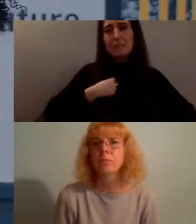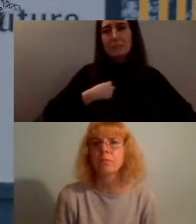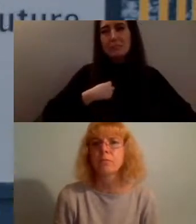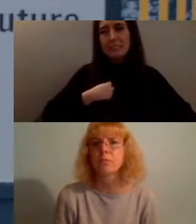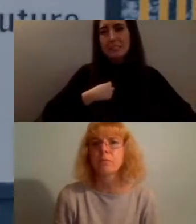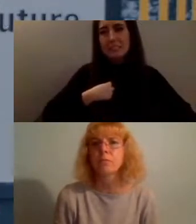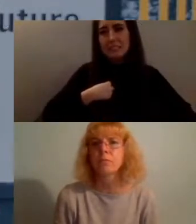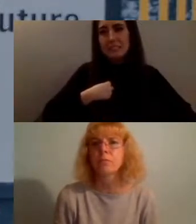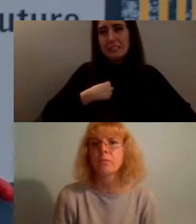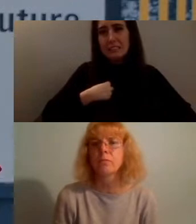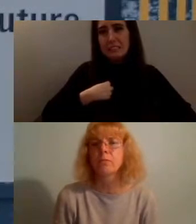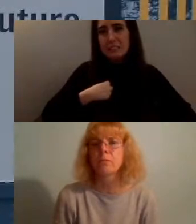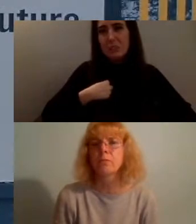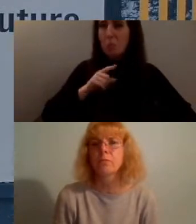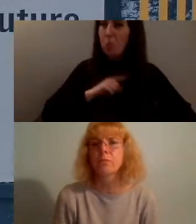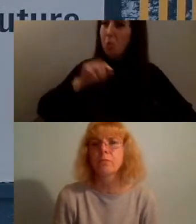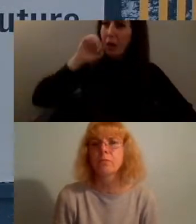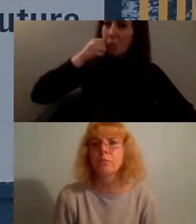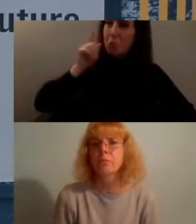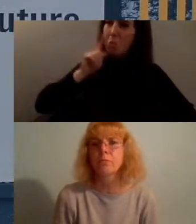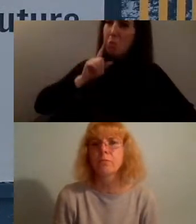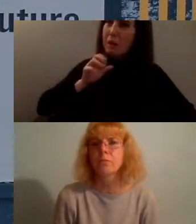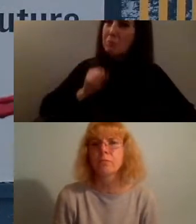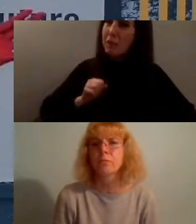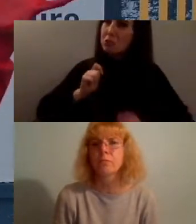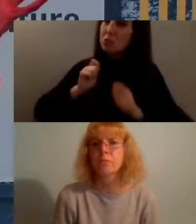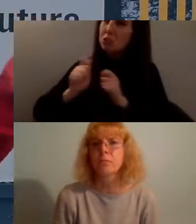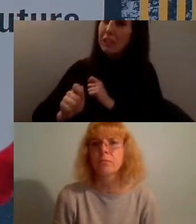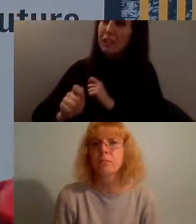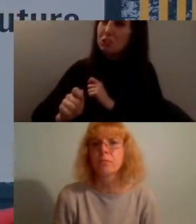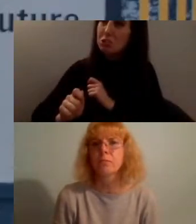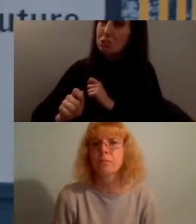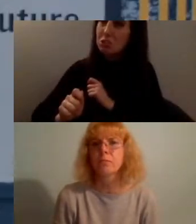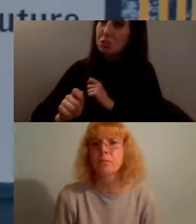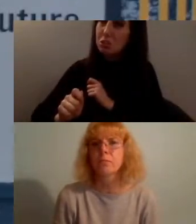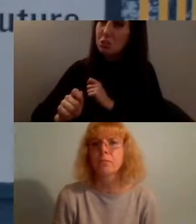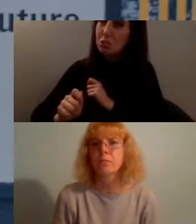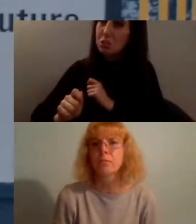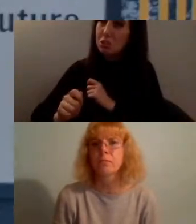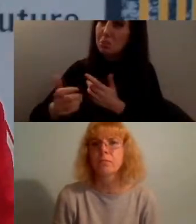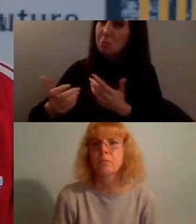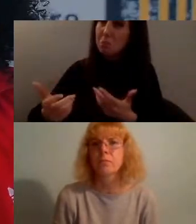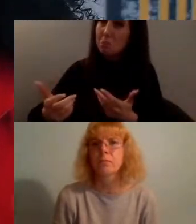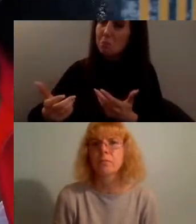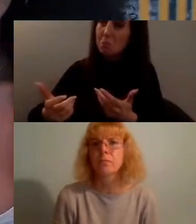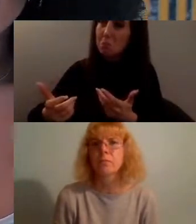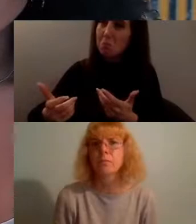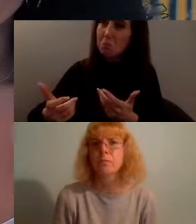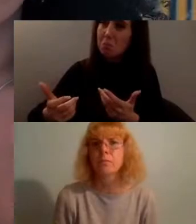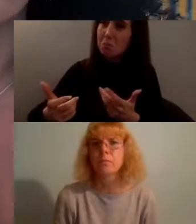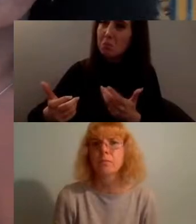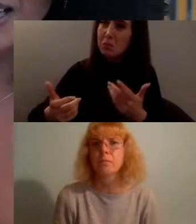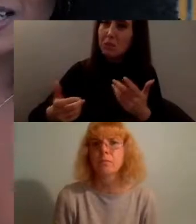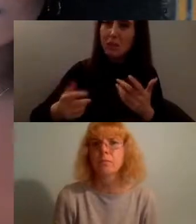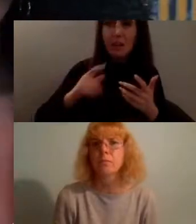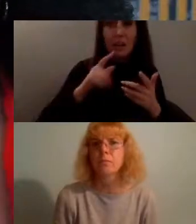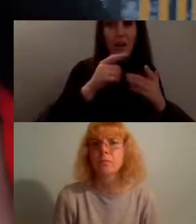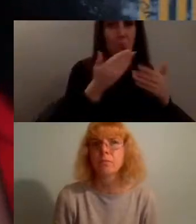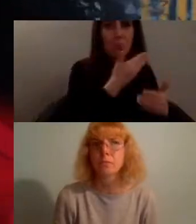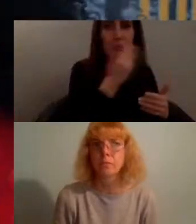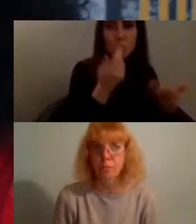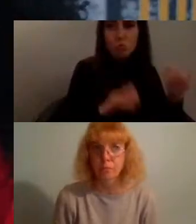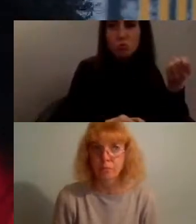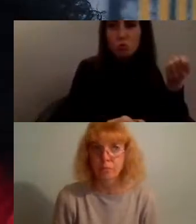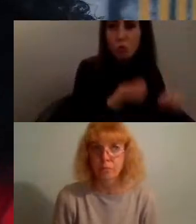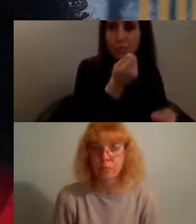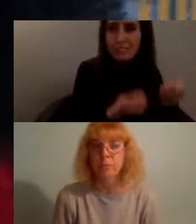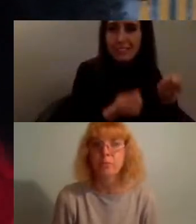why would the white man change with no orders from the top no justice no peace no racist police